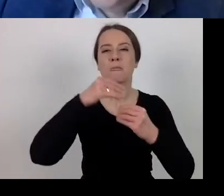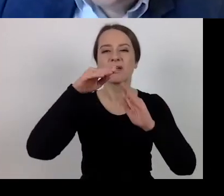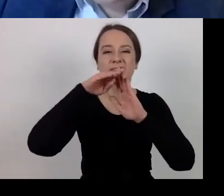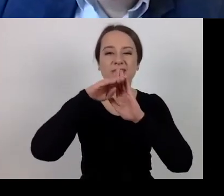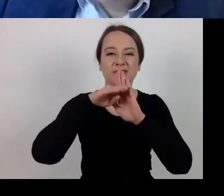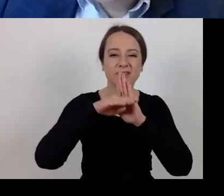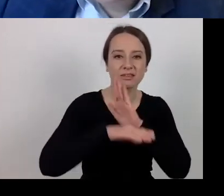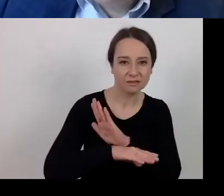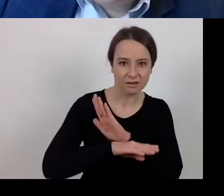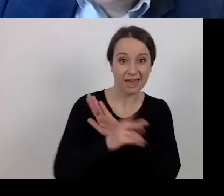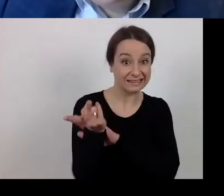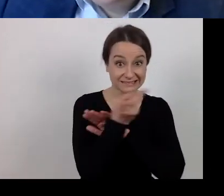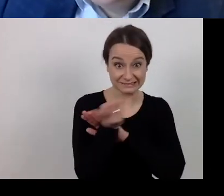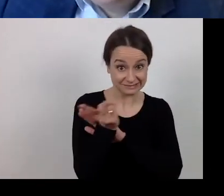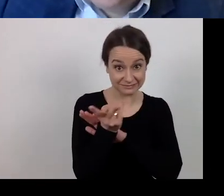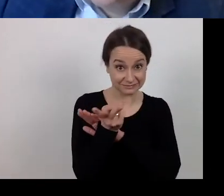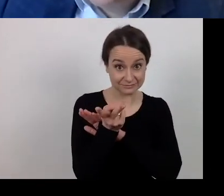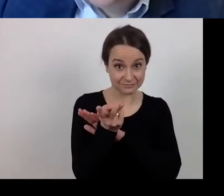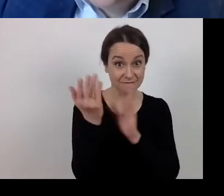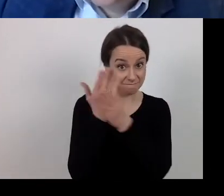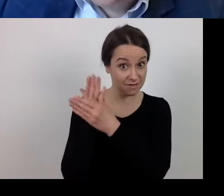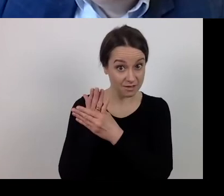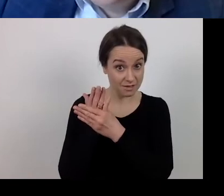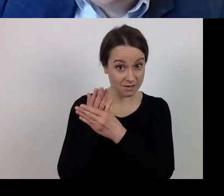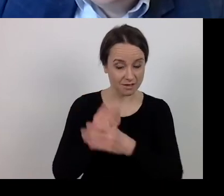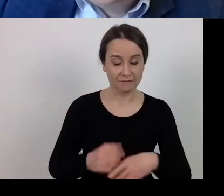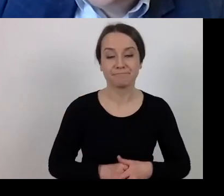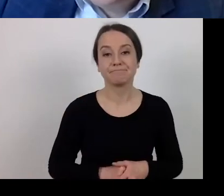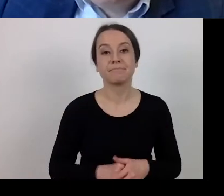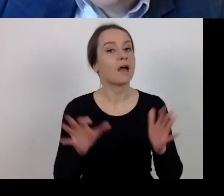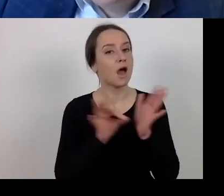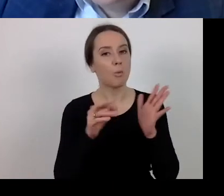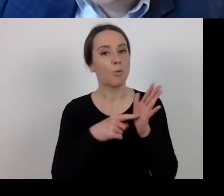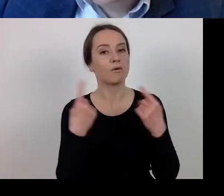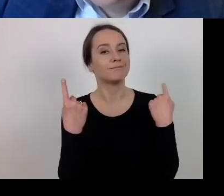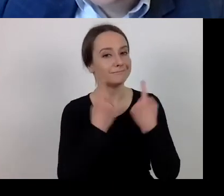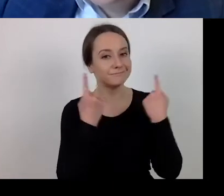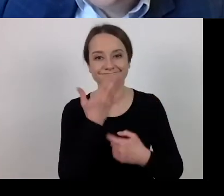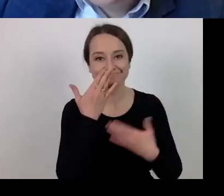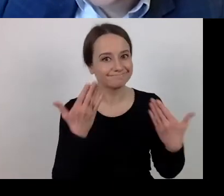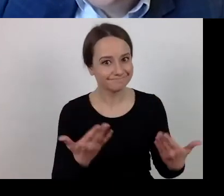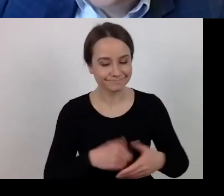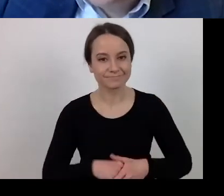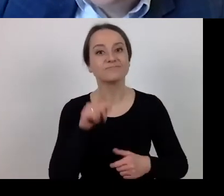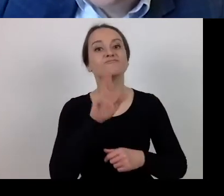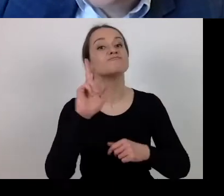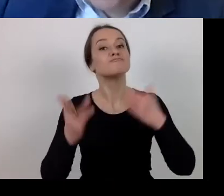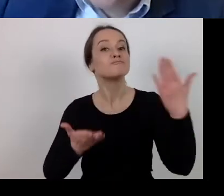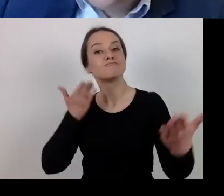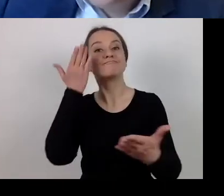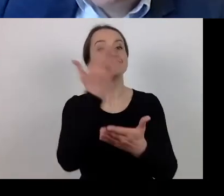In this case, the beneficiary, the applicant, is one company.